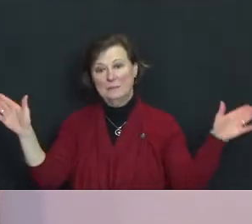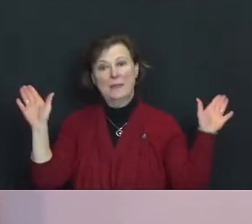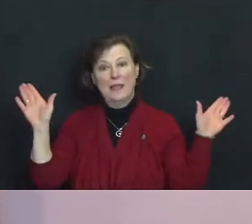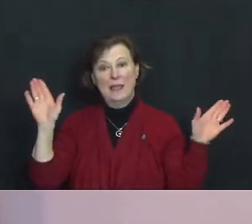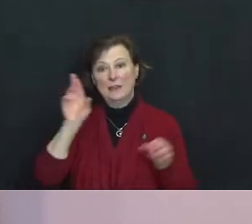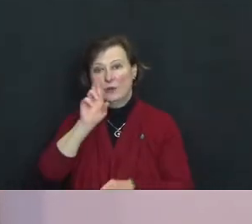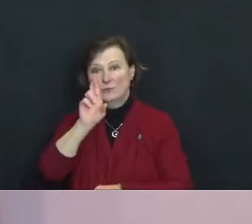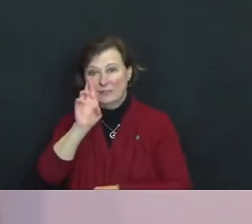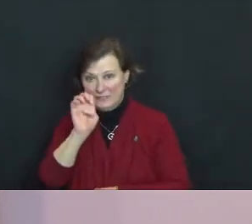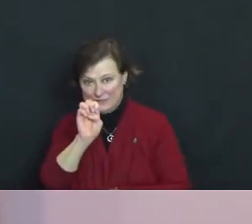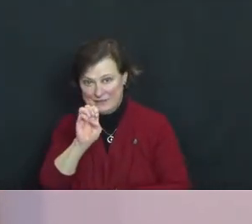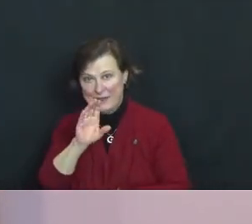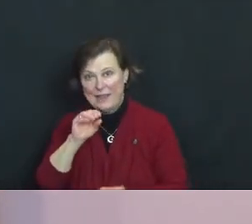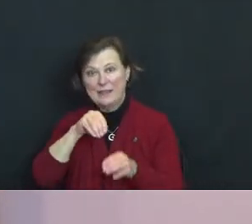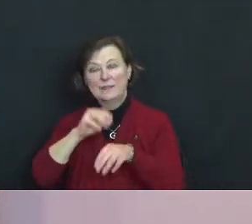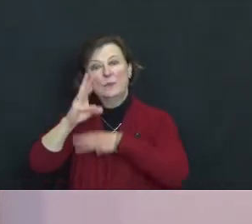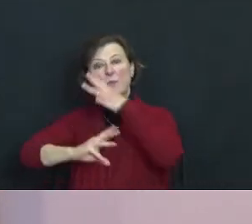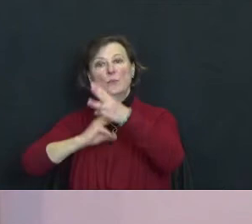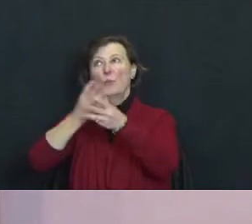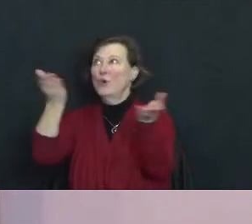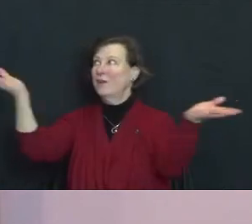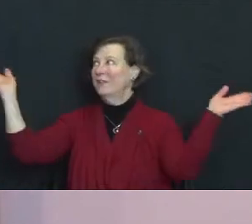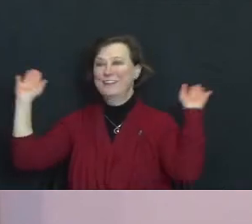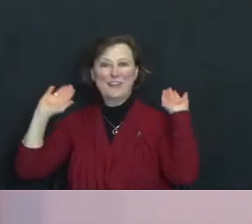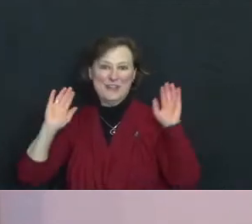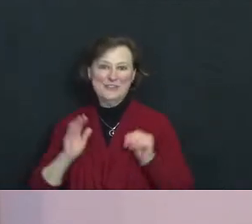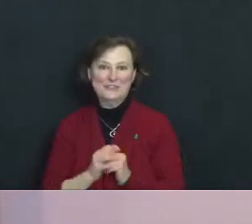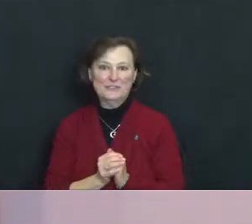and in our world at large.